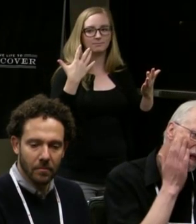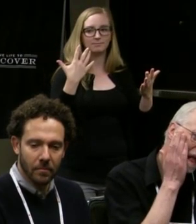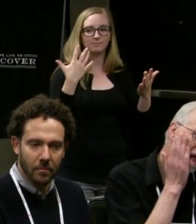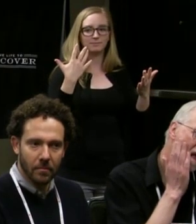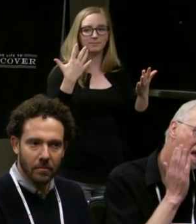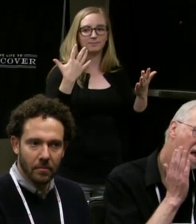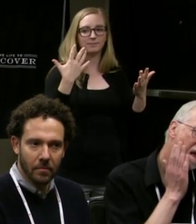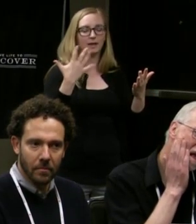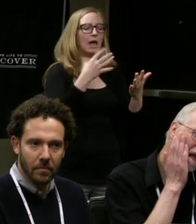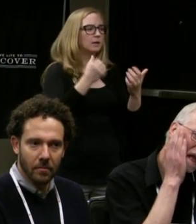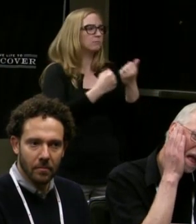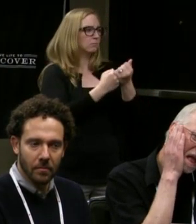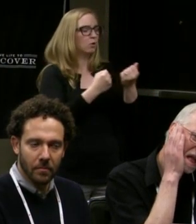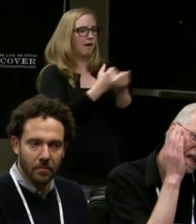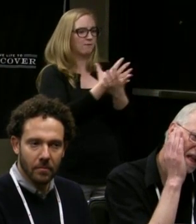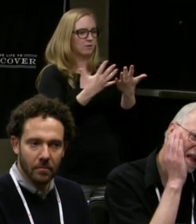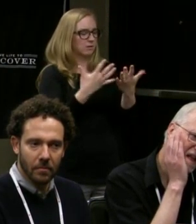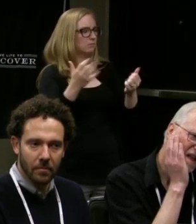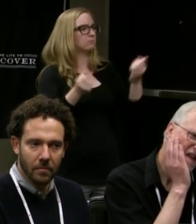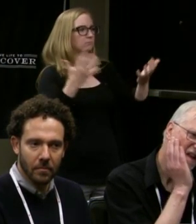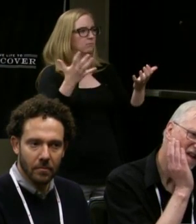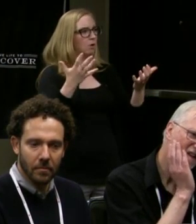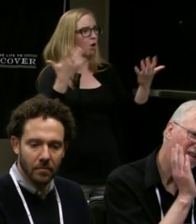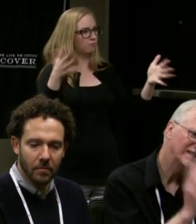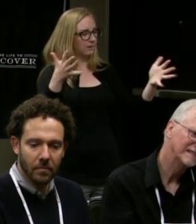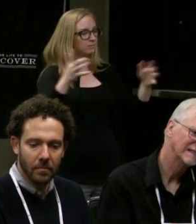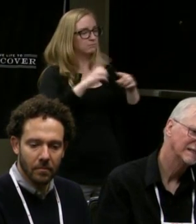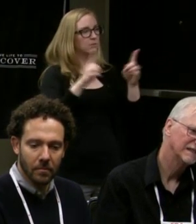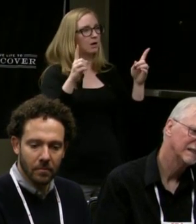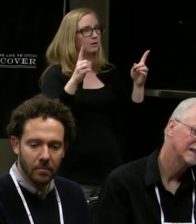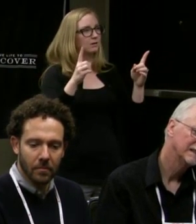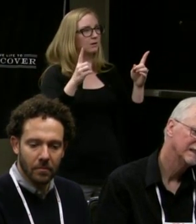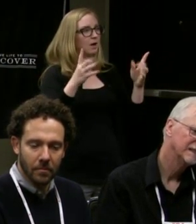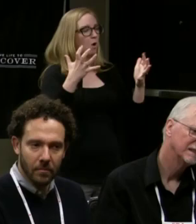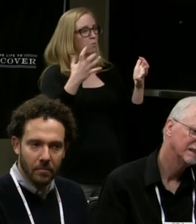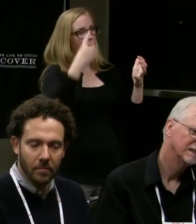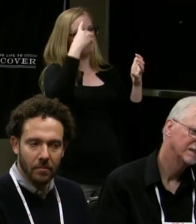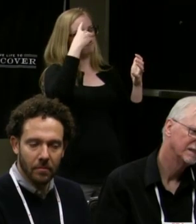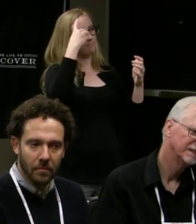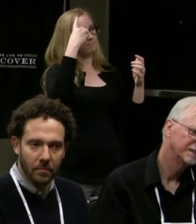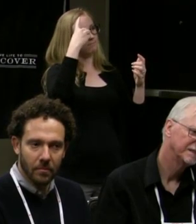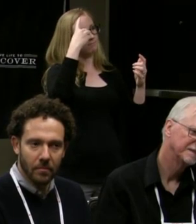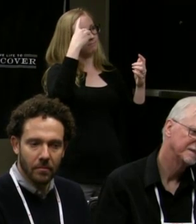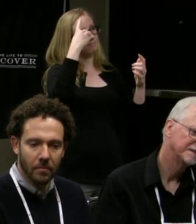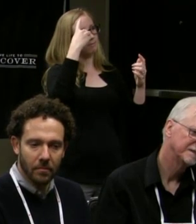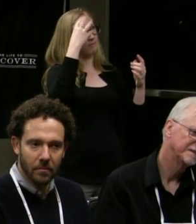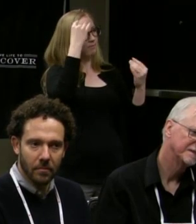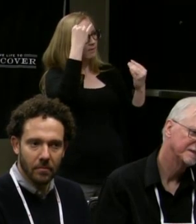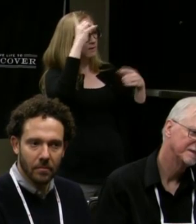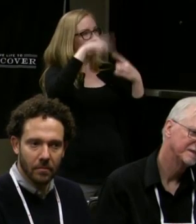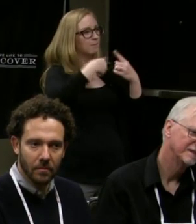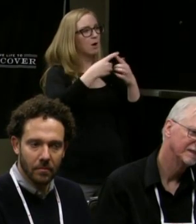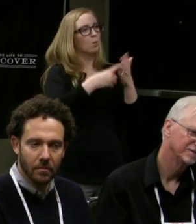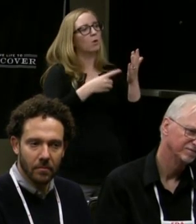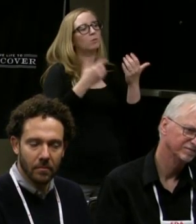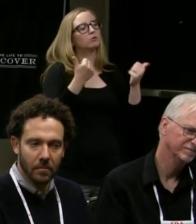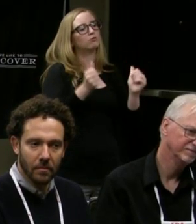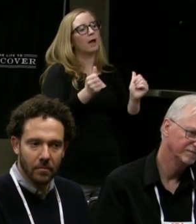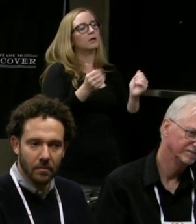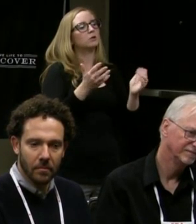but I think there's a real question about when are we trying to ease and spoon feed and when are we trying to educate